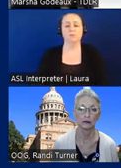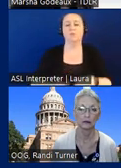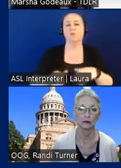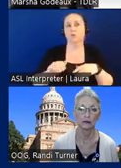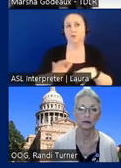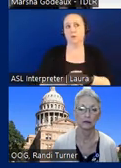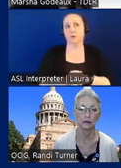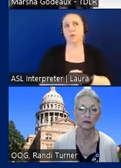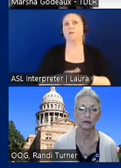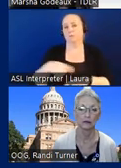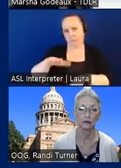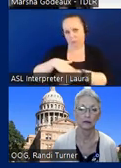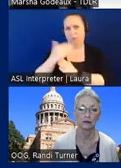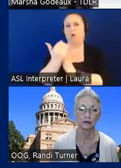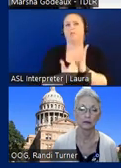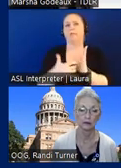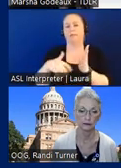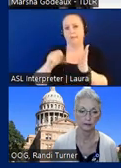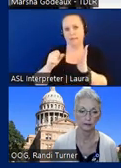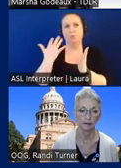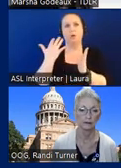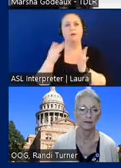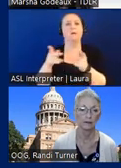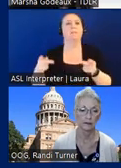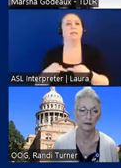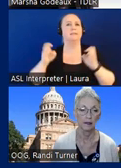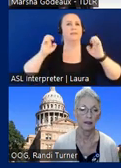schools are on the list their places of education if they are privately owned or